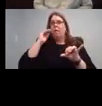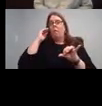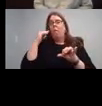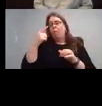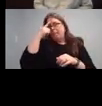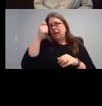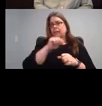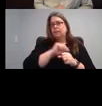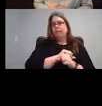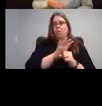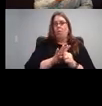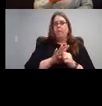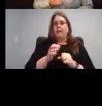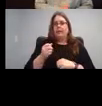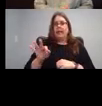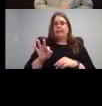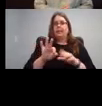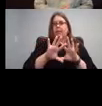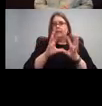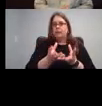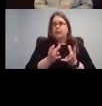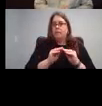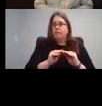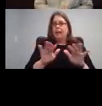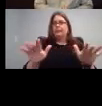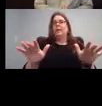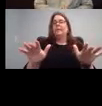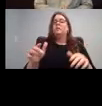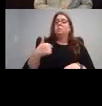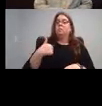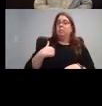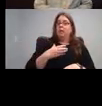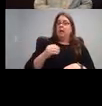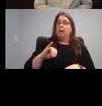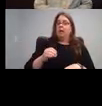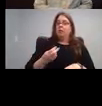had been, who just introduced me from Hands & Voices. She asked